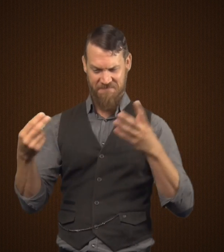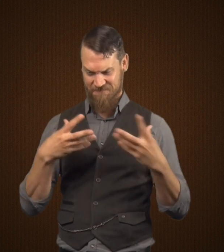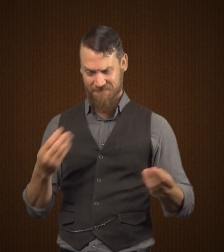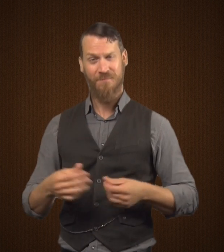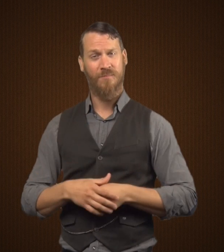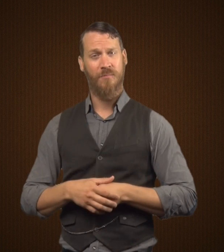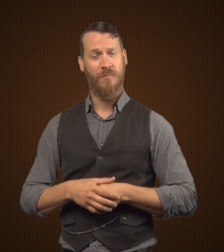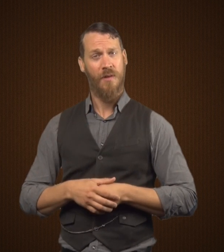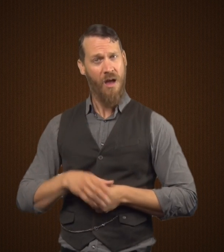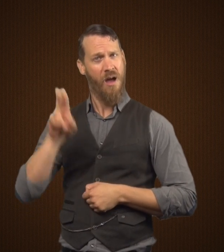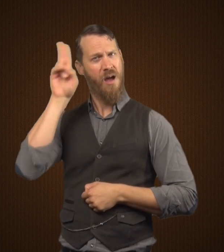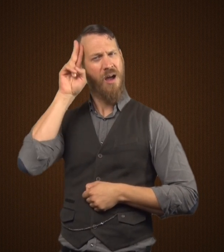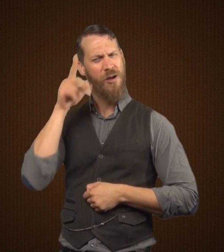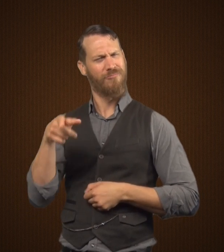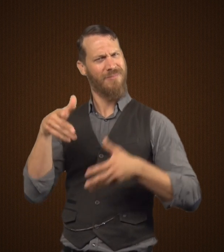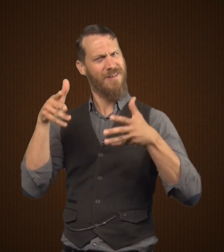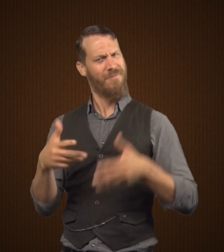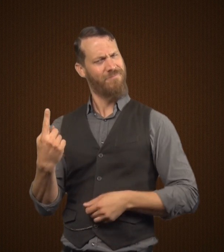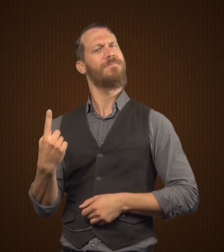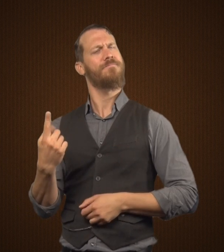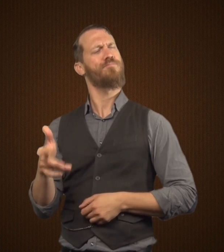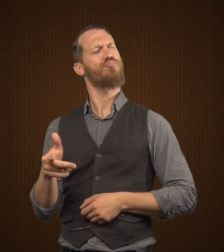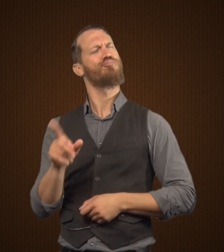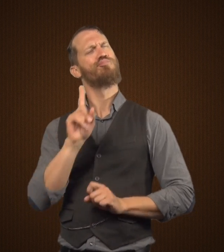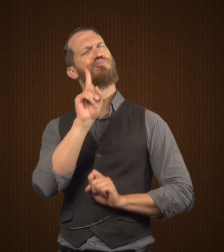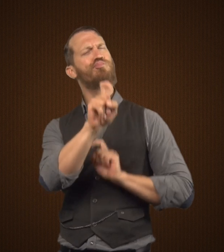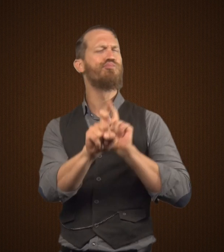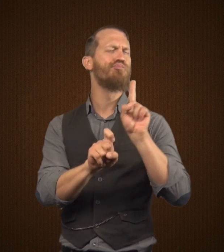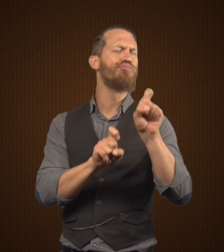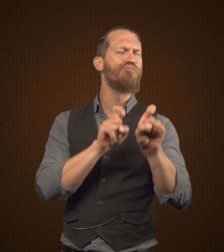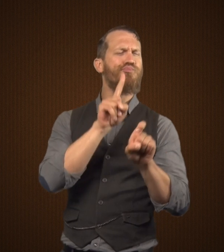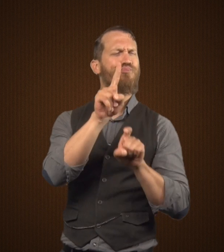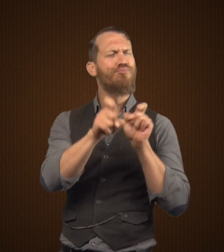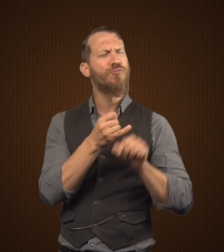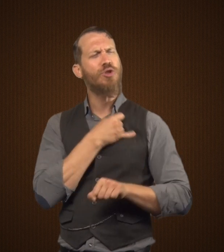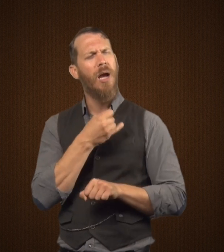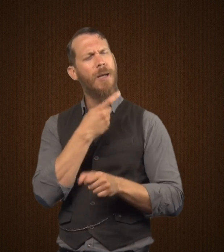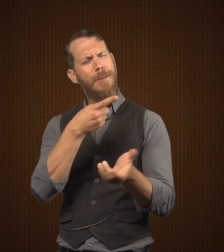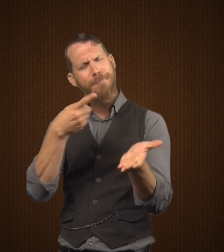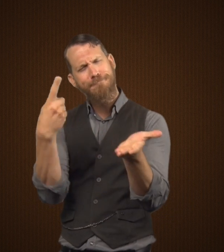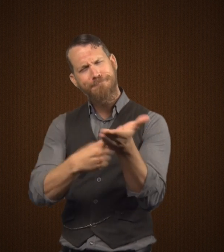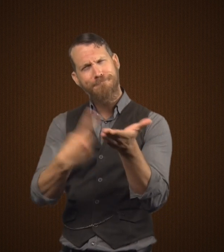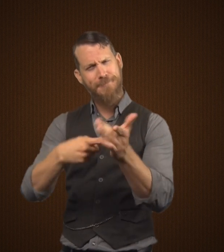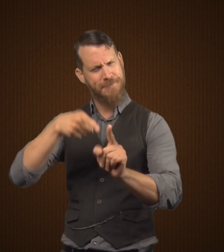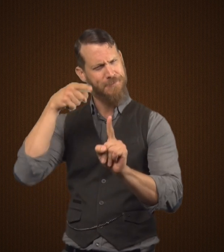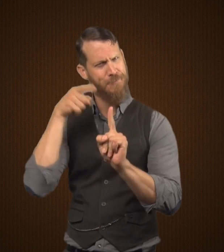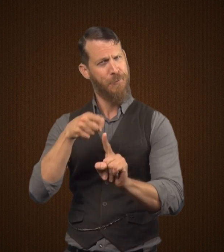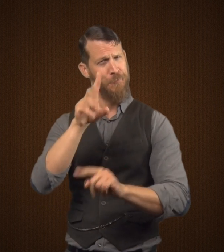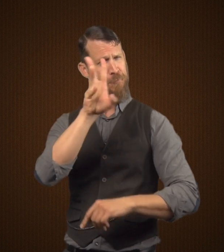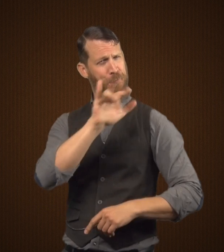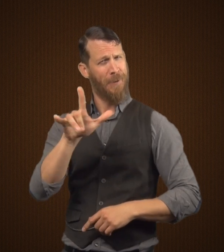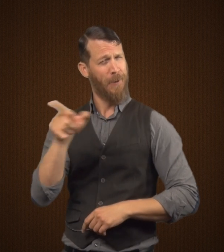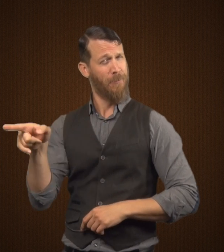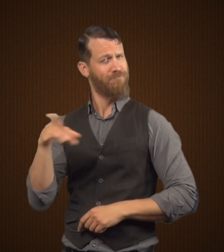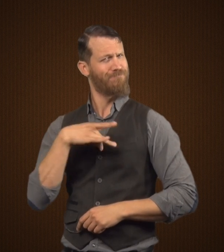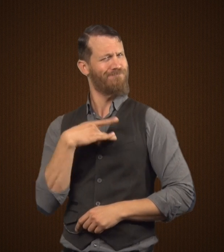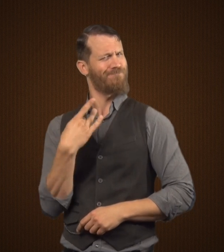One night Mr. Utterson stayed after the party to ask Dr. Jekyll questions specifically